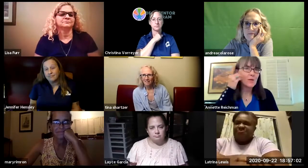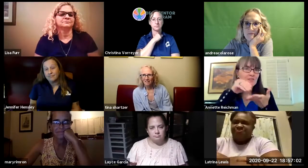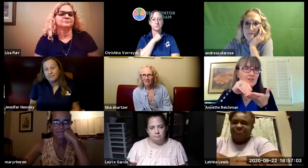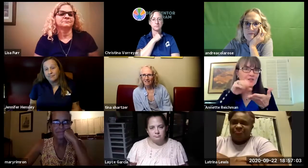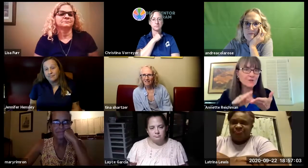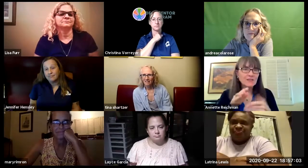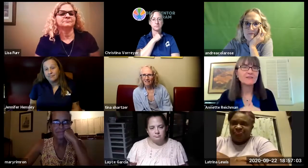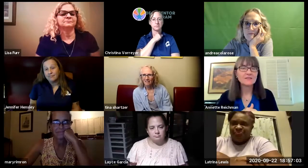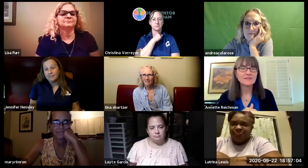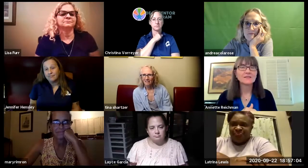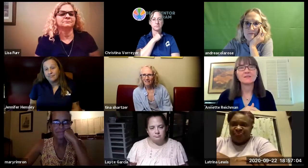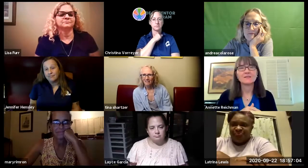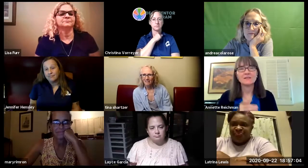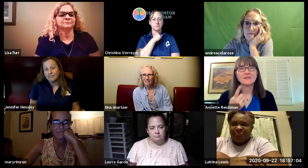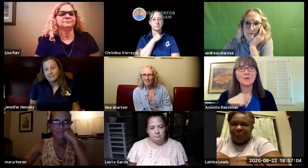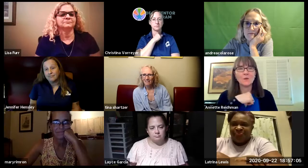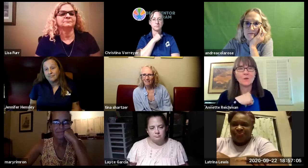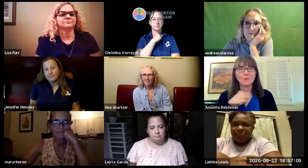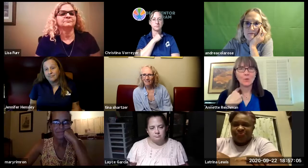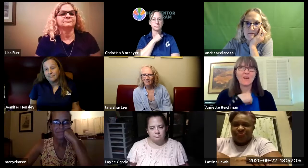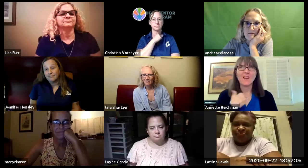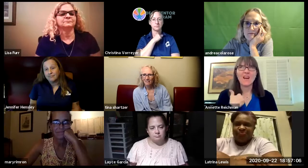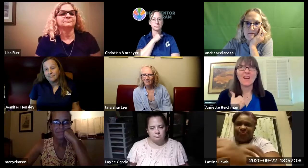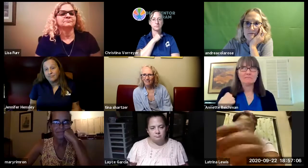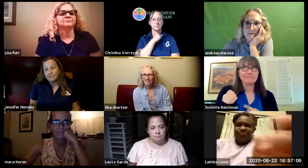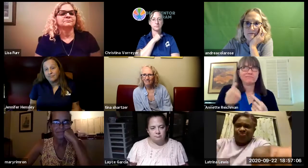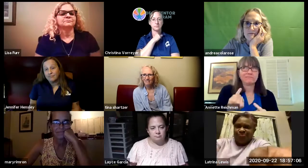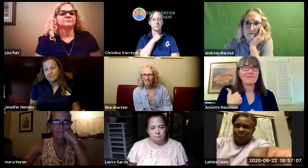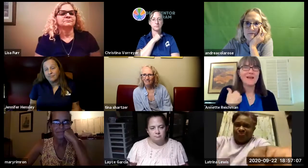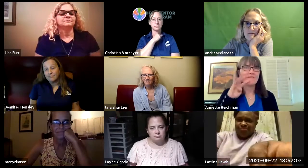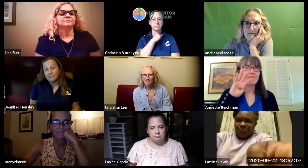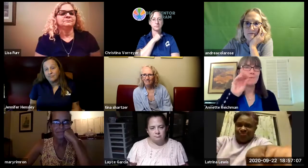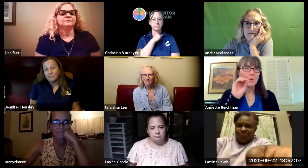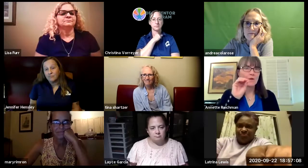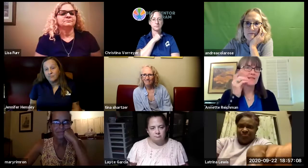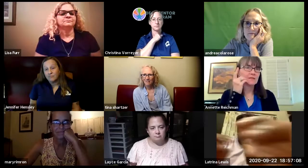that for the tucson campus and our dorm students